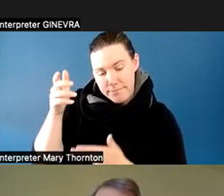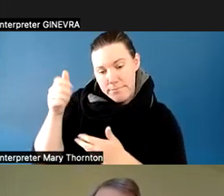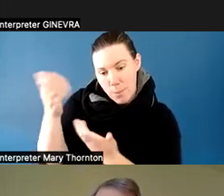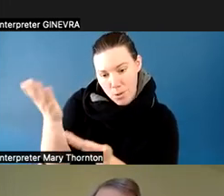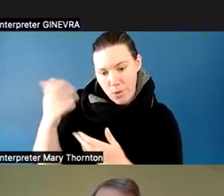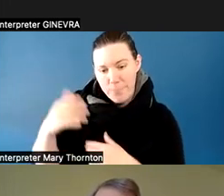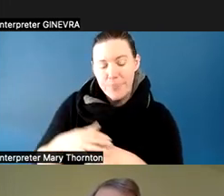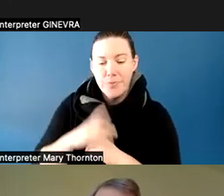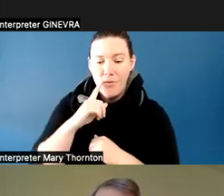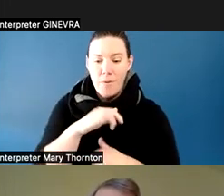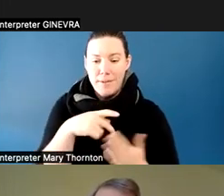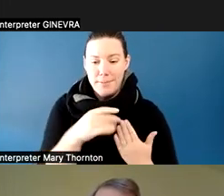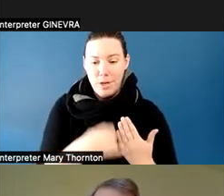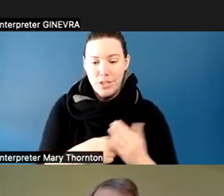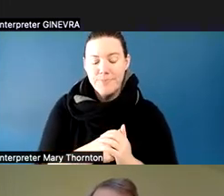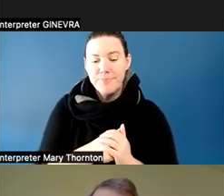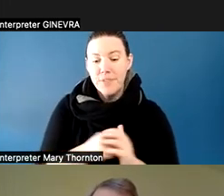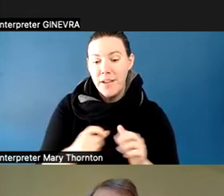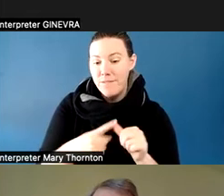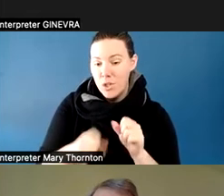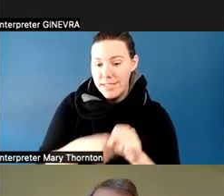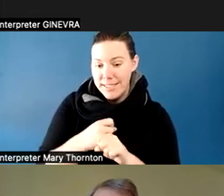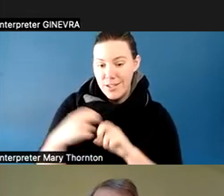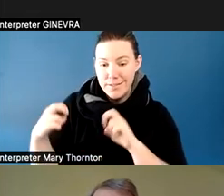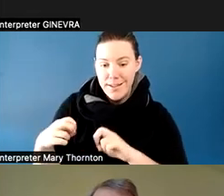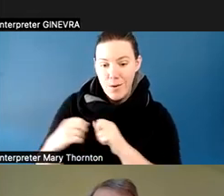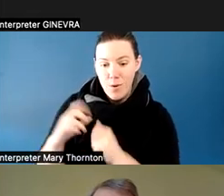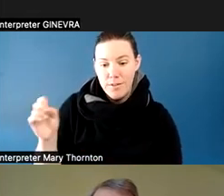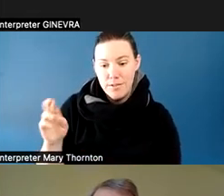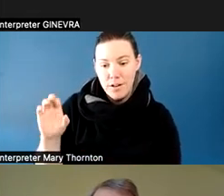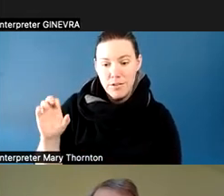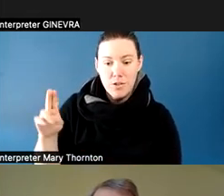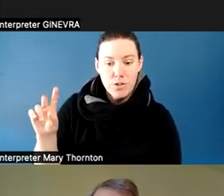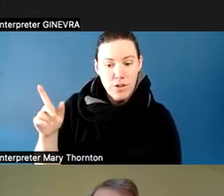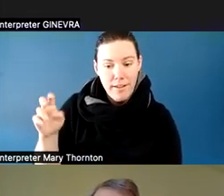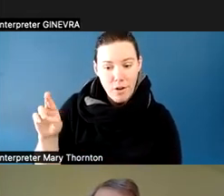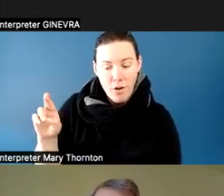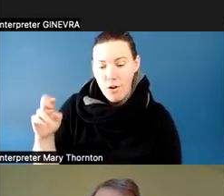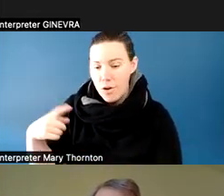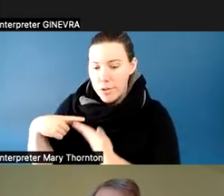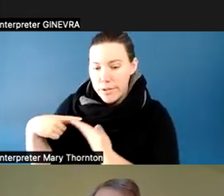The first year, I sat down with Dr. Chudler, and we talked it through and tried to figure out what we might want to do and how we might want to do it.